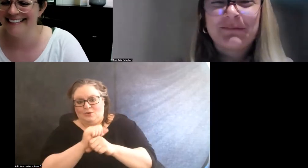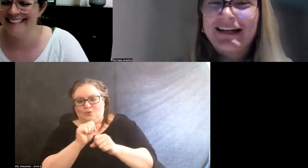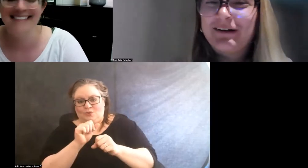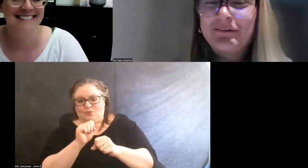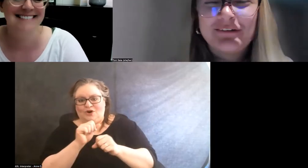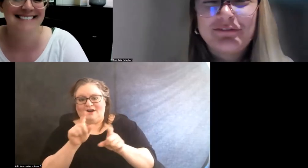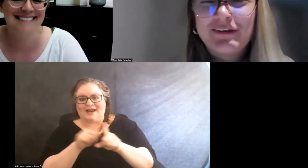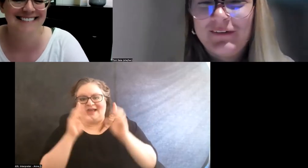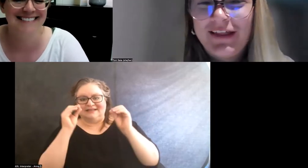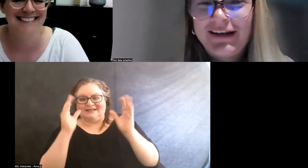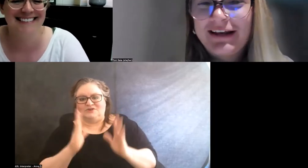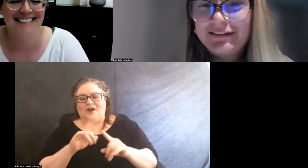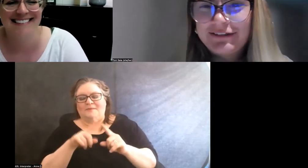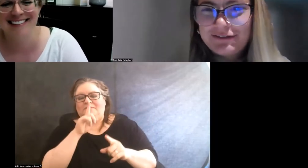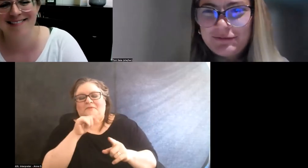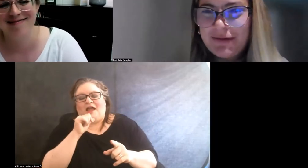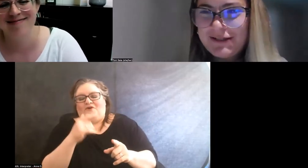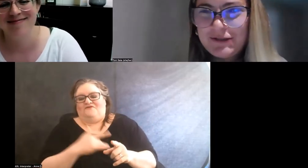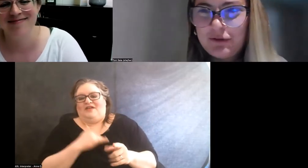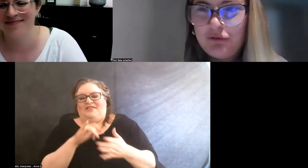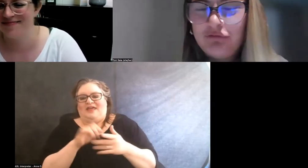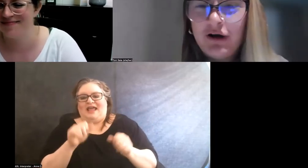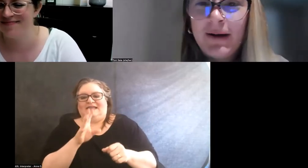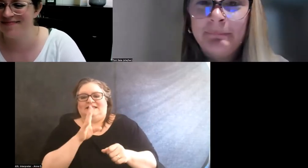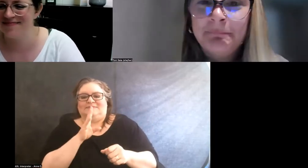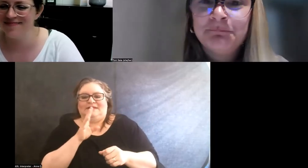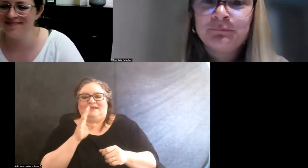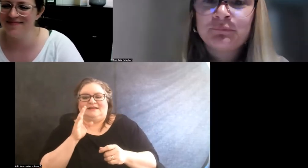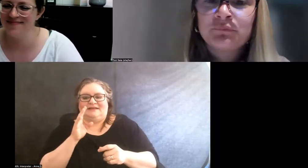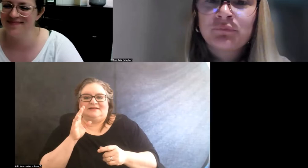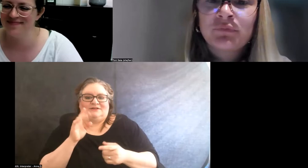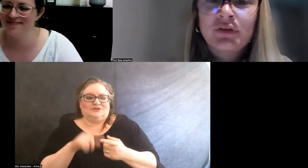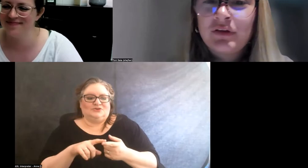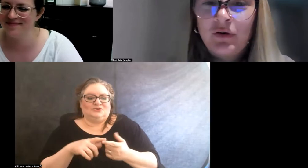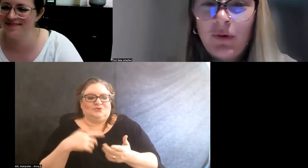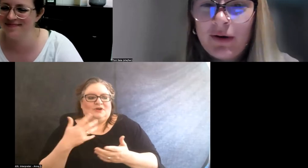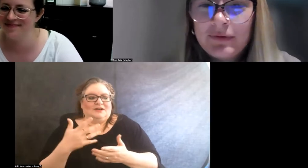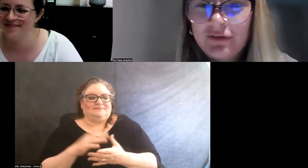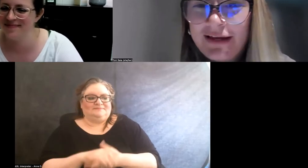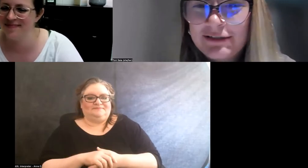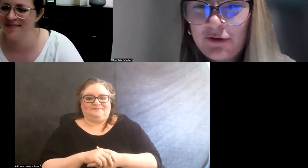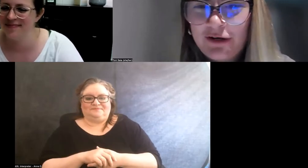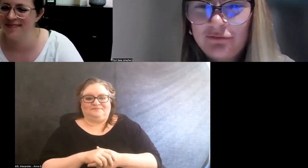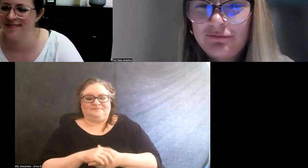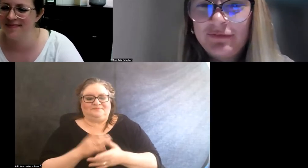but I don't feel that I speak to, you know, what it was like